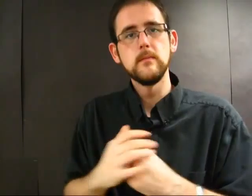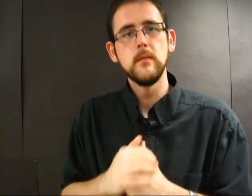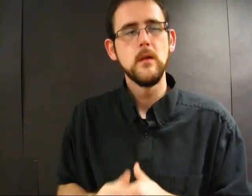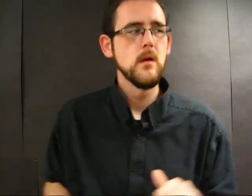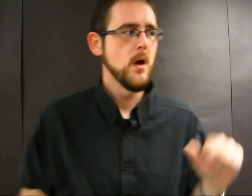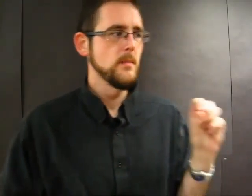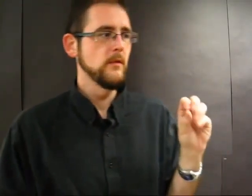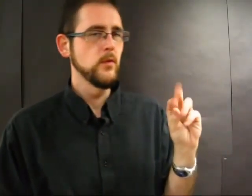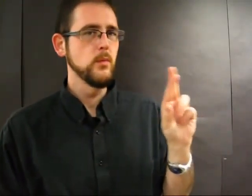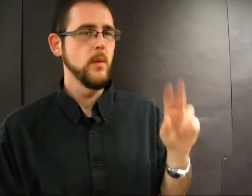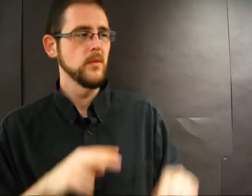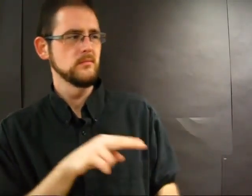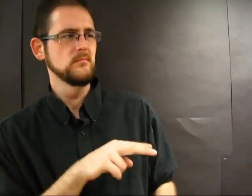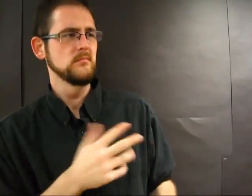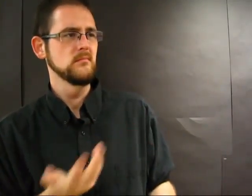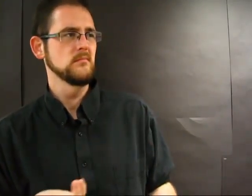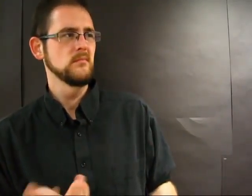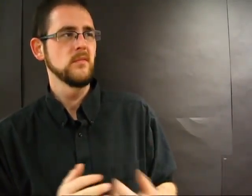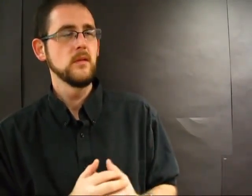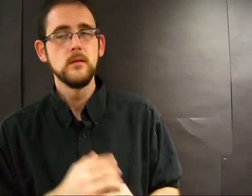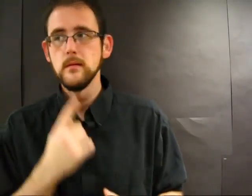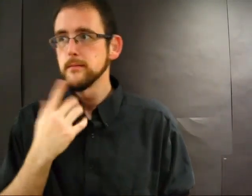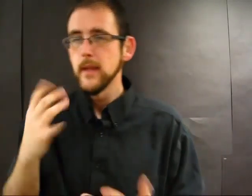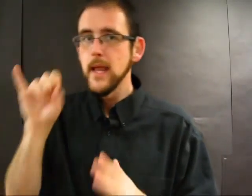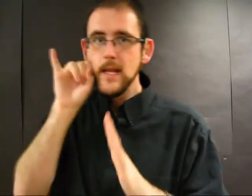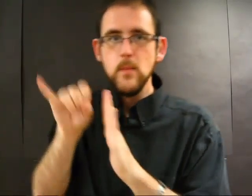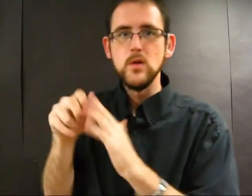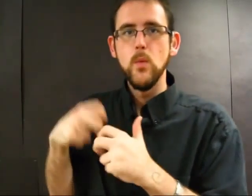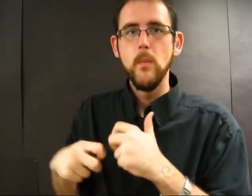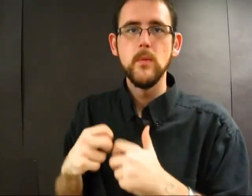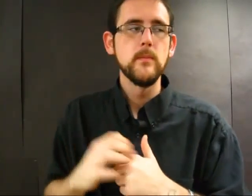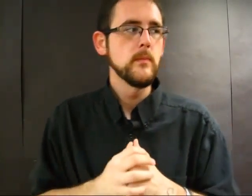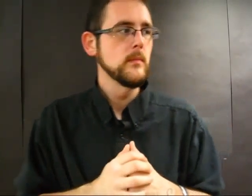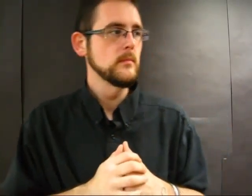The AOR is skeptical about this request, but it all comes down to an image problem.